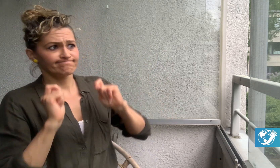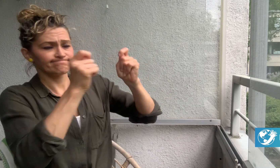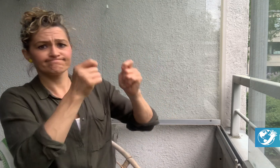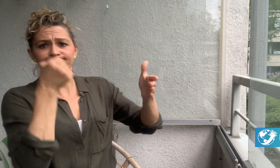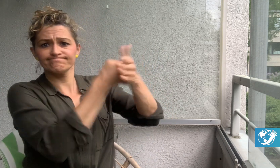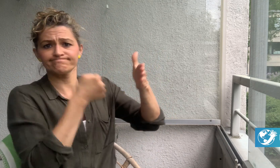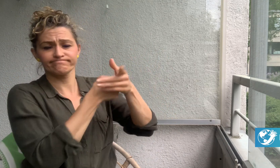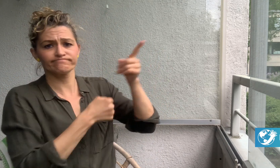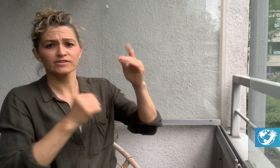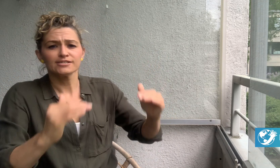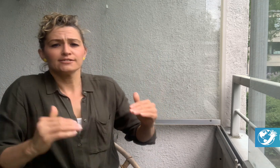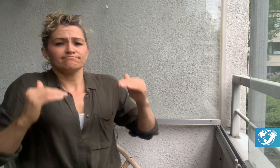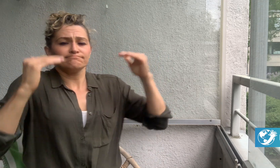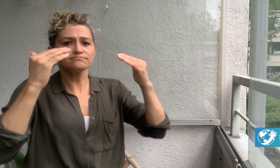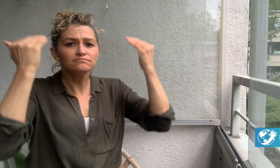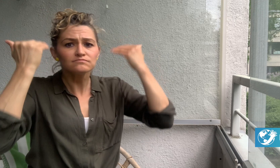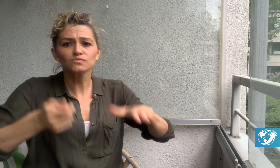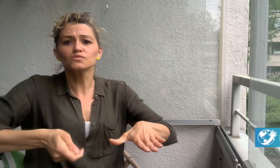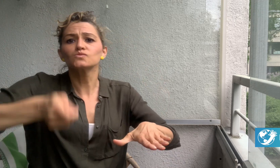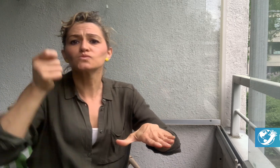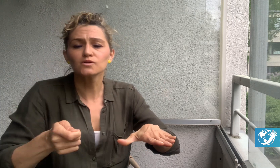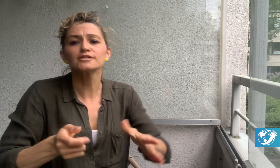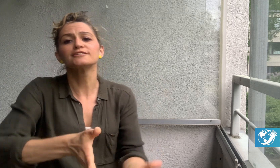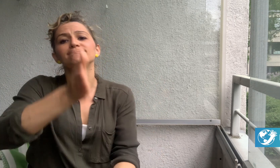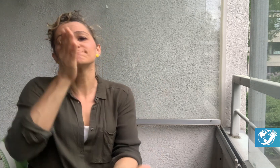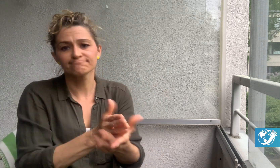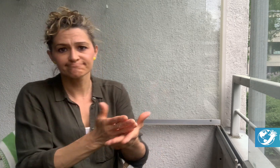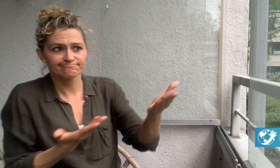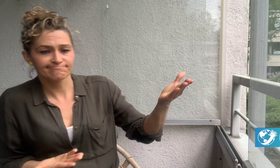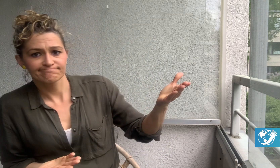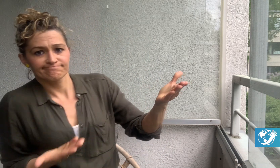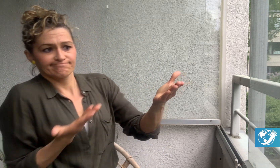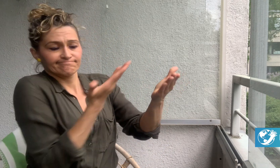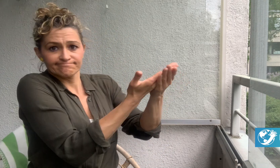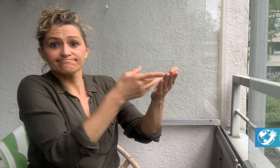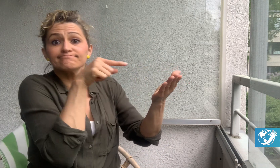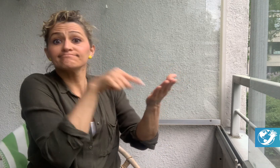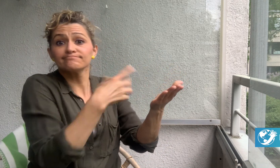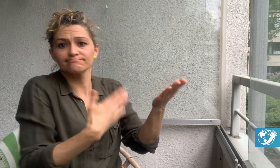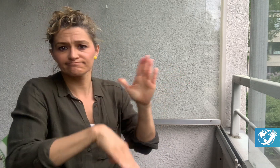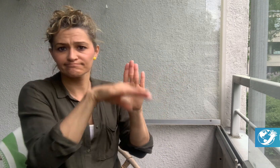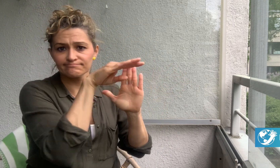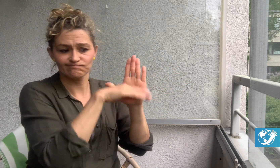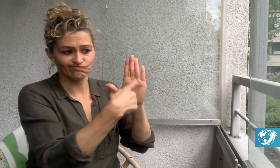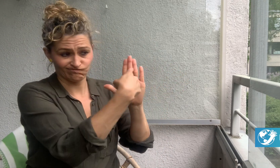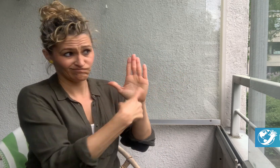that it was necessary to escalate to the High Court.